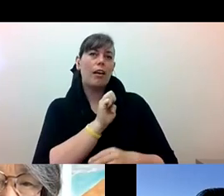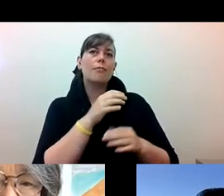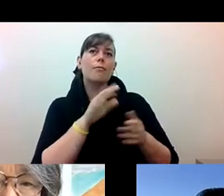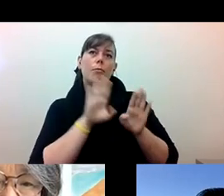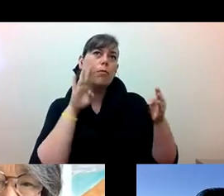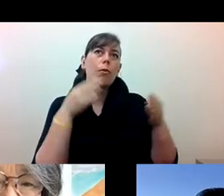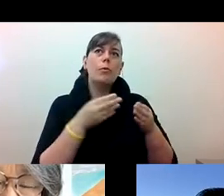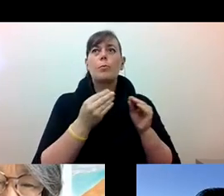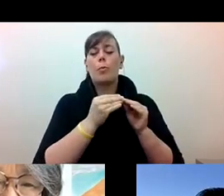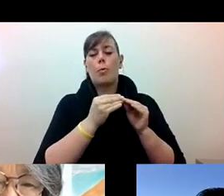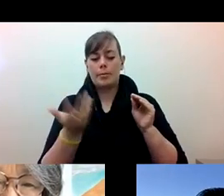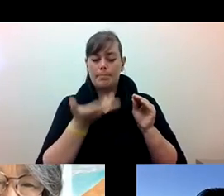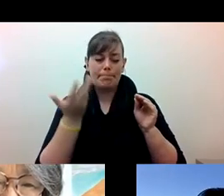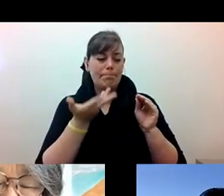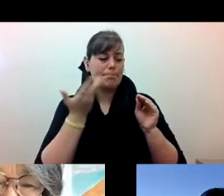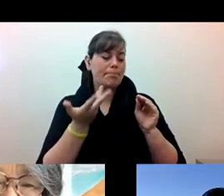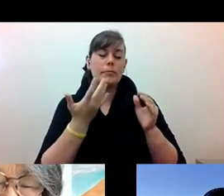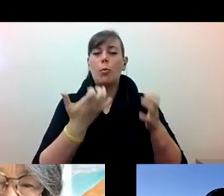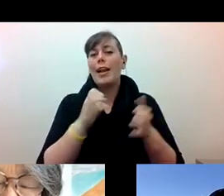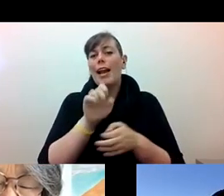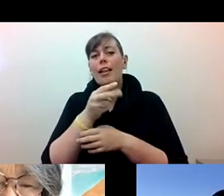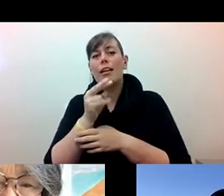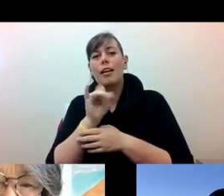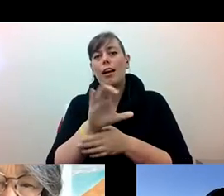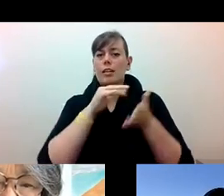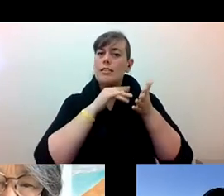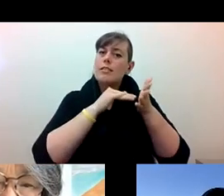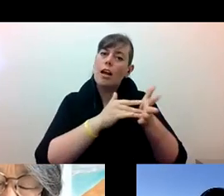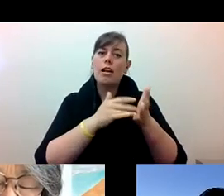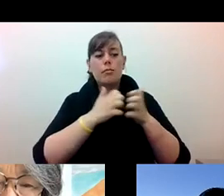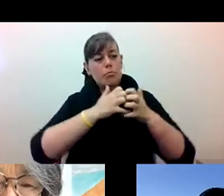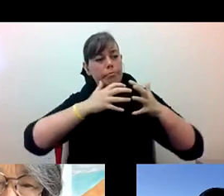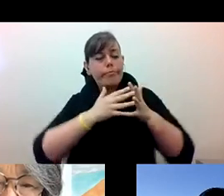Katherine Lee: you know, working to get ethnic studies, while he was in San Quentin,